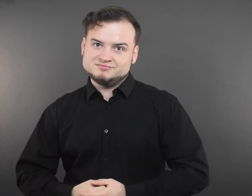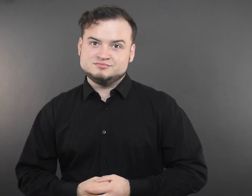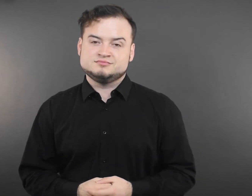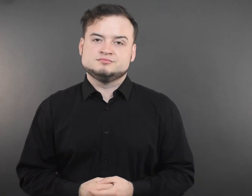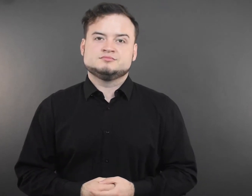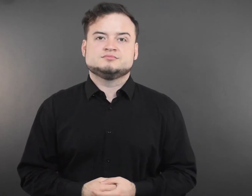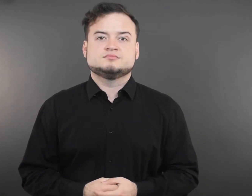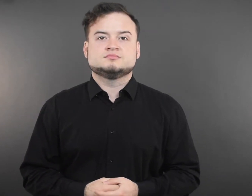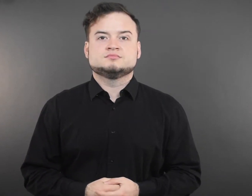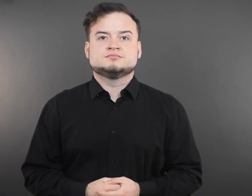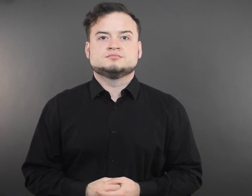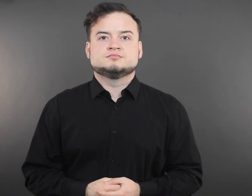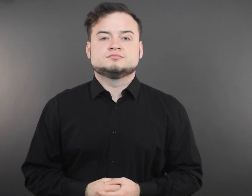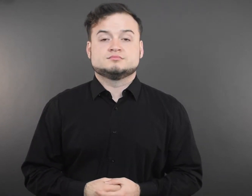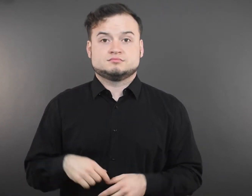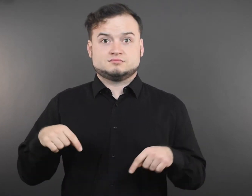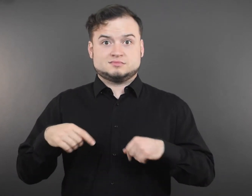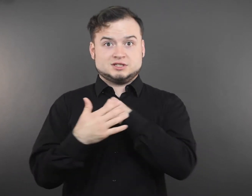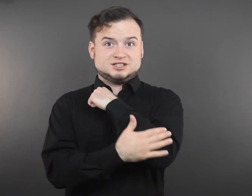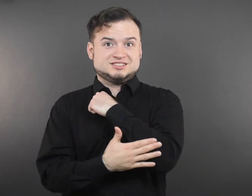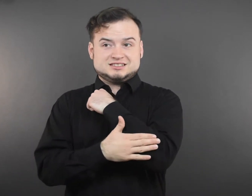As cases increase across the country,